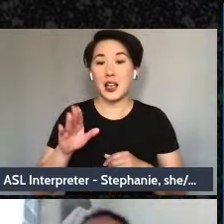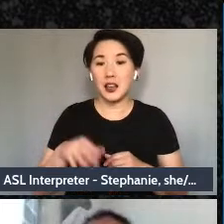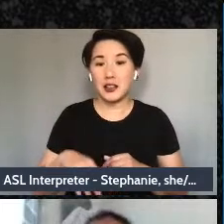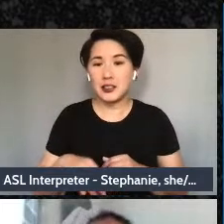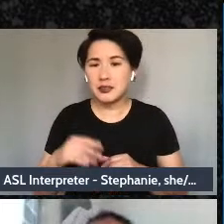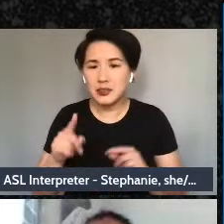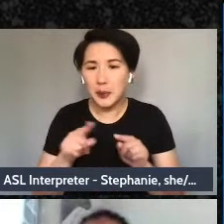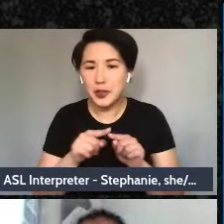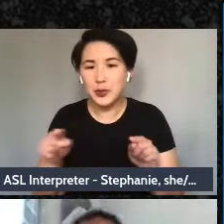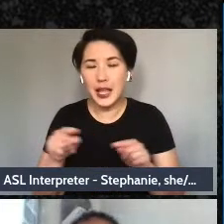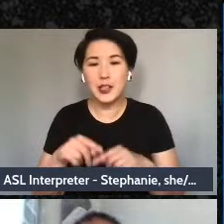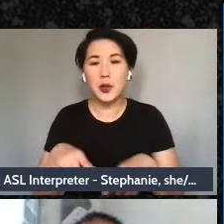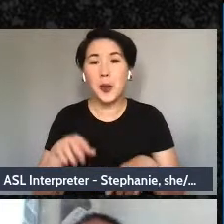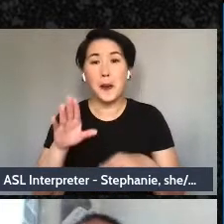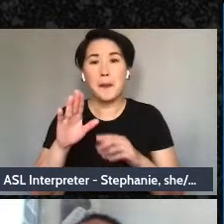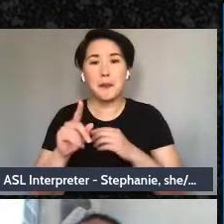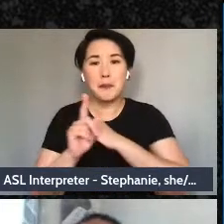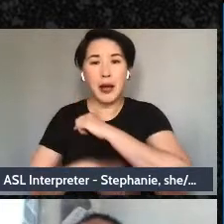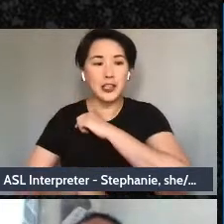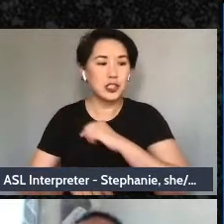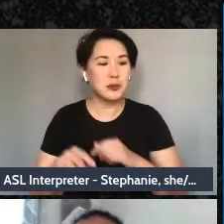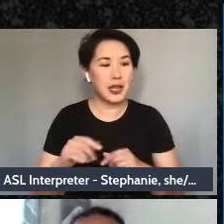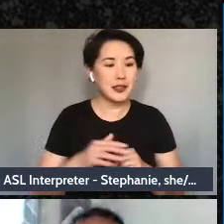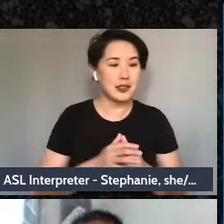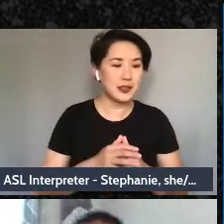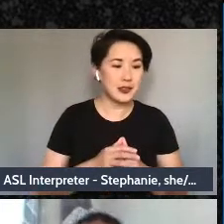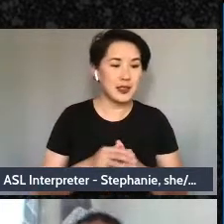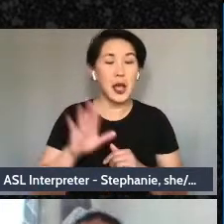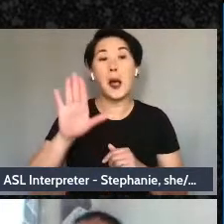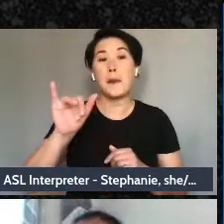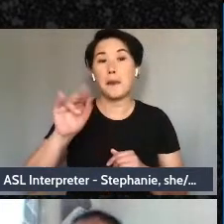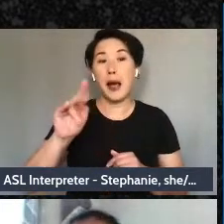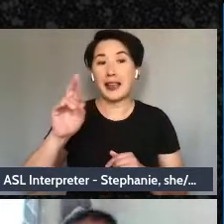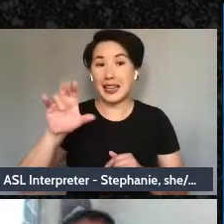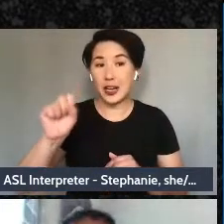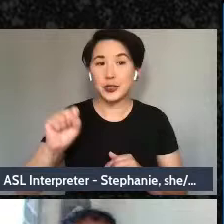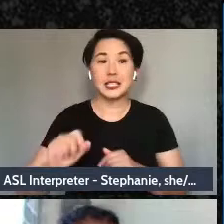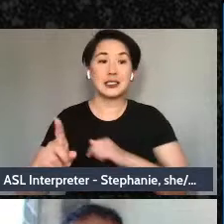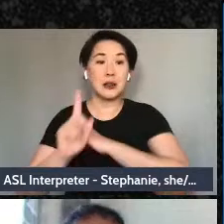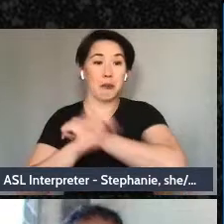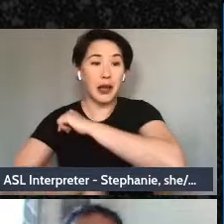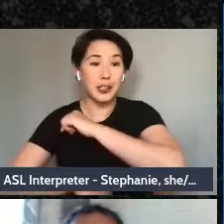right, what are the mechanisms by which these attitudes are carried out